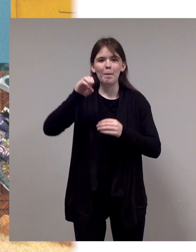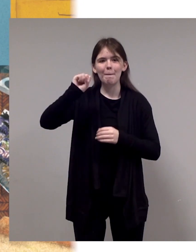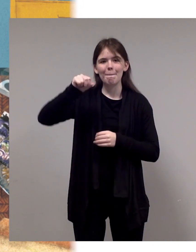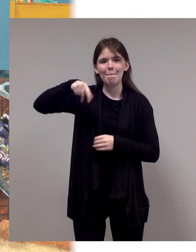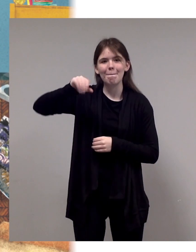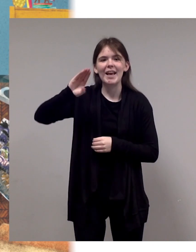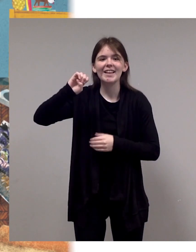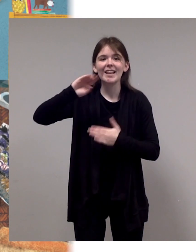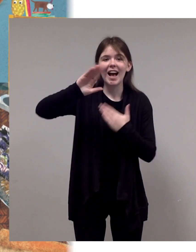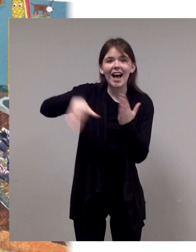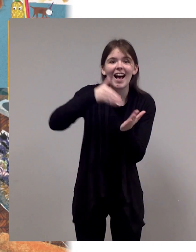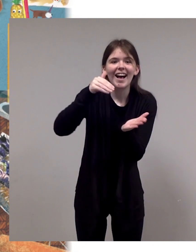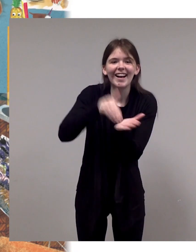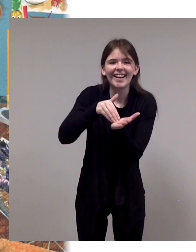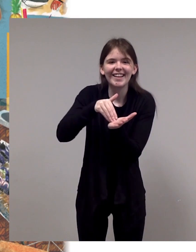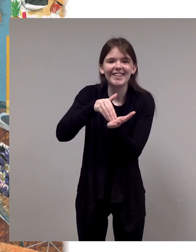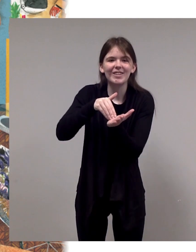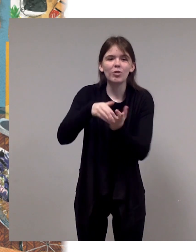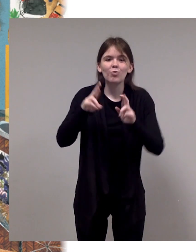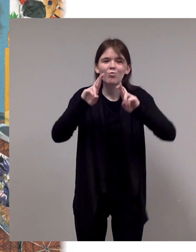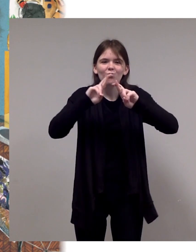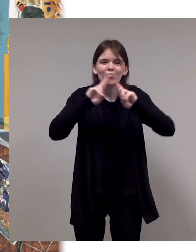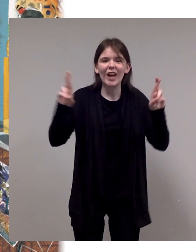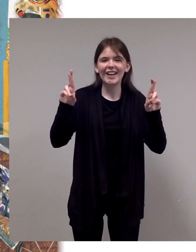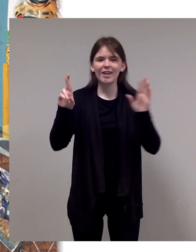ready to welcome the new spaceship.